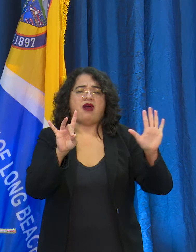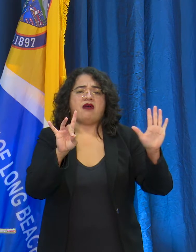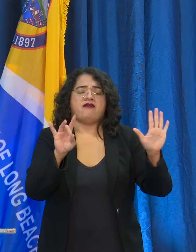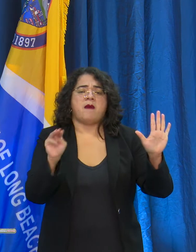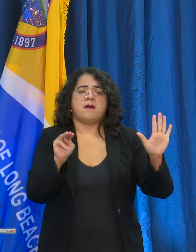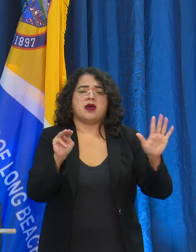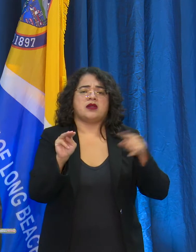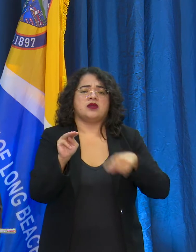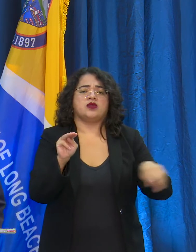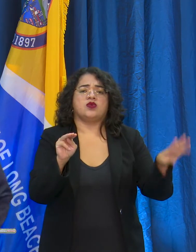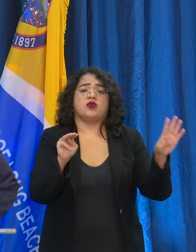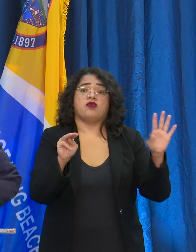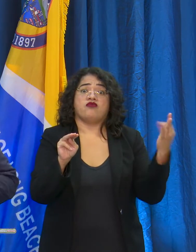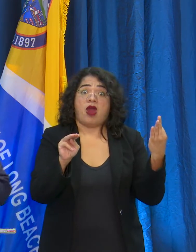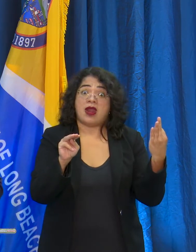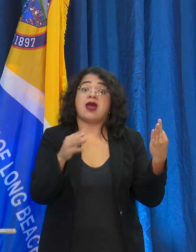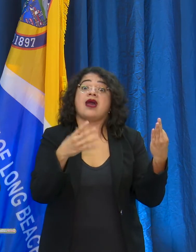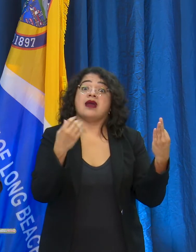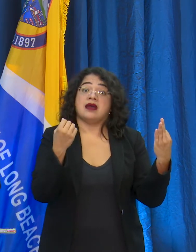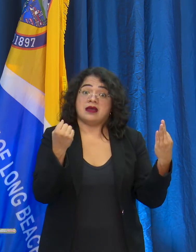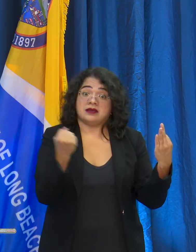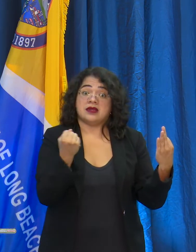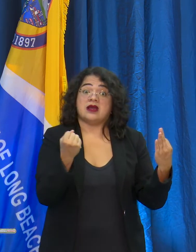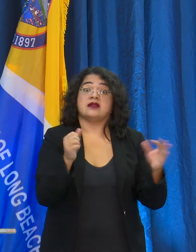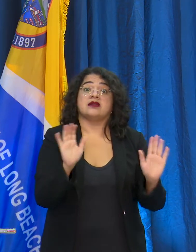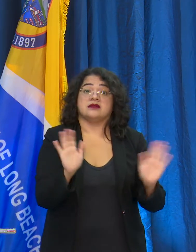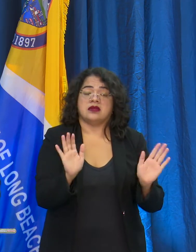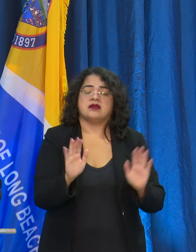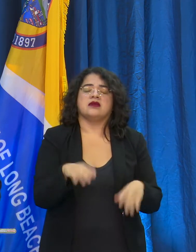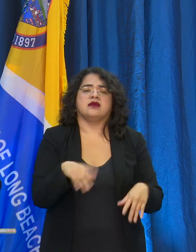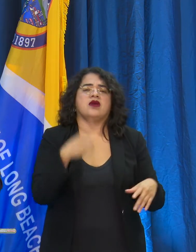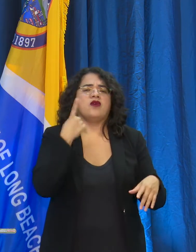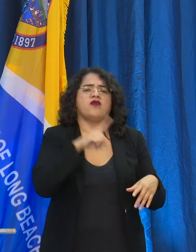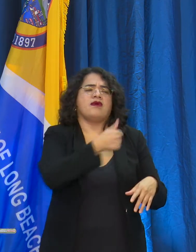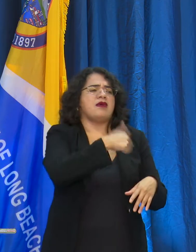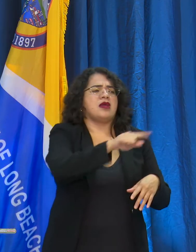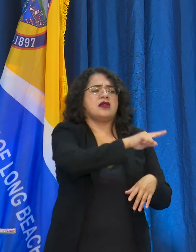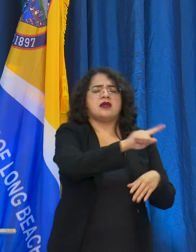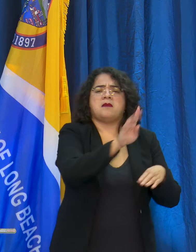With that, I'd like to turn it back over to Kelly for the remainder of the